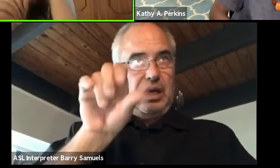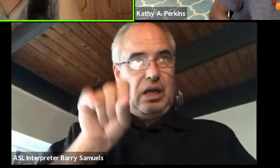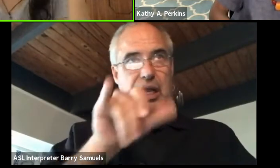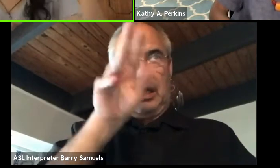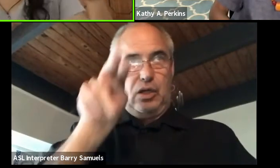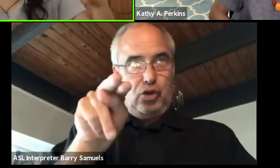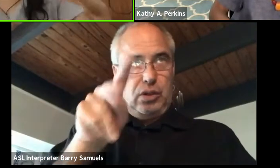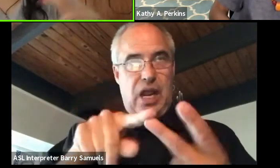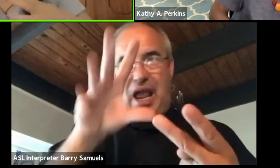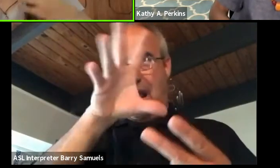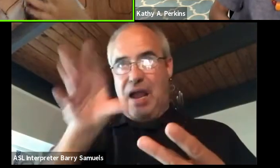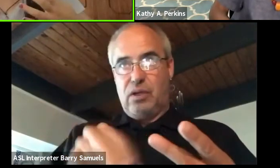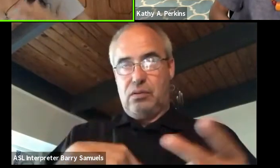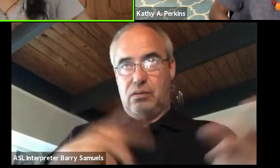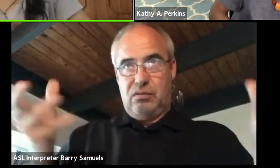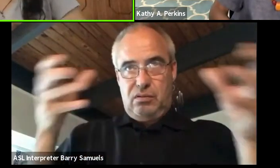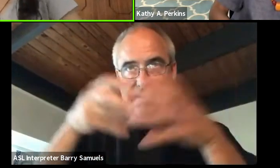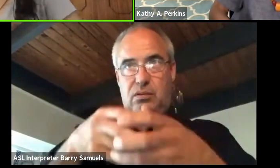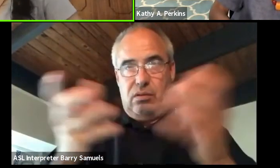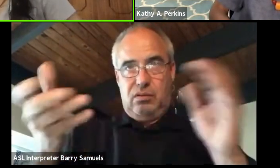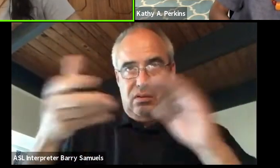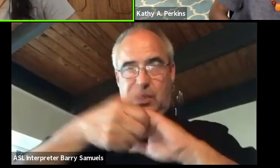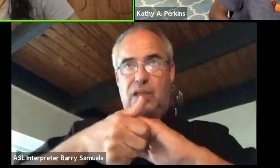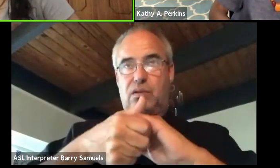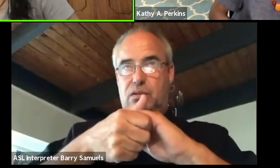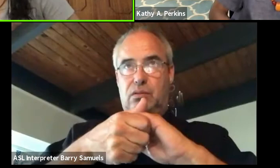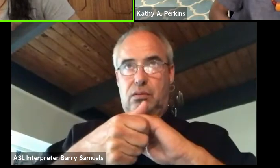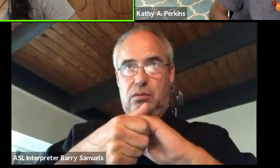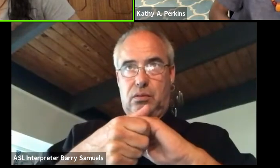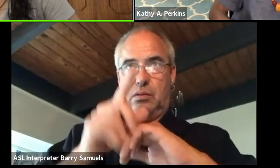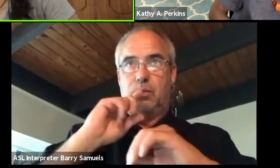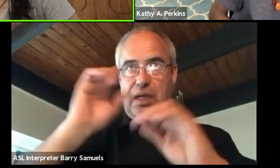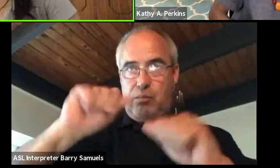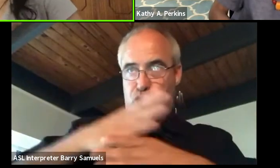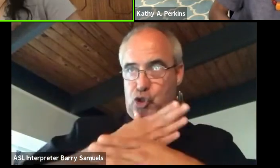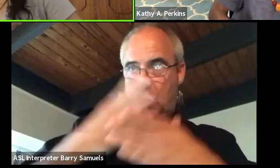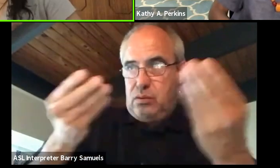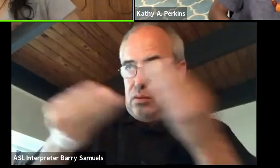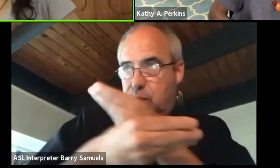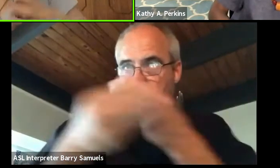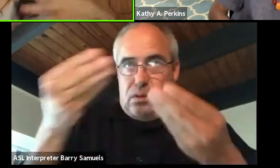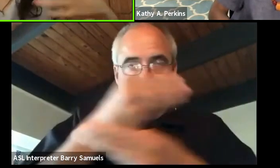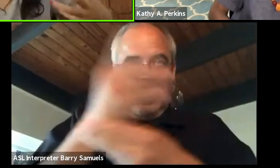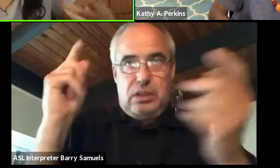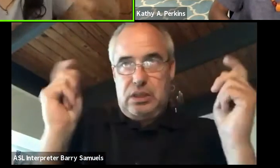or in the region together to be able to share and celebrate culture that has been created